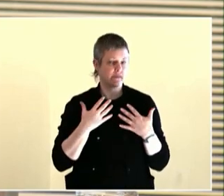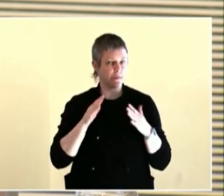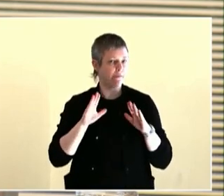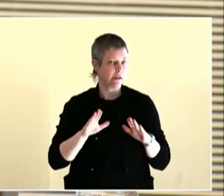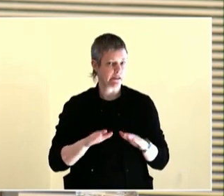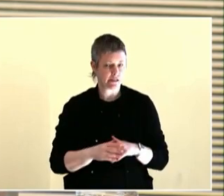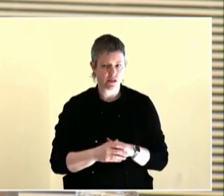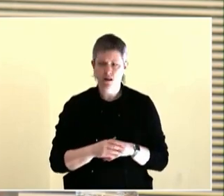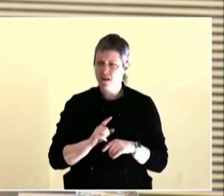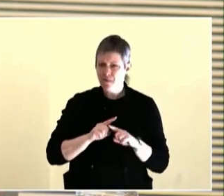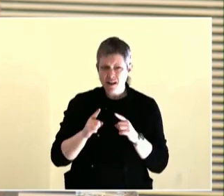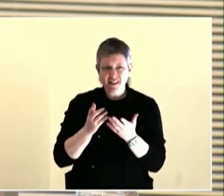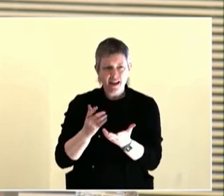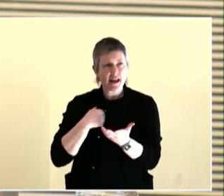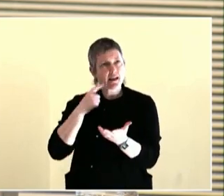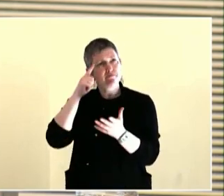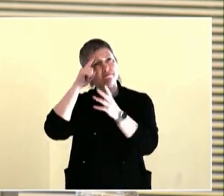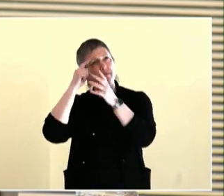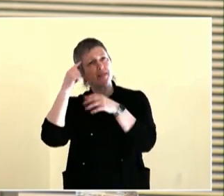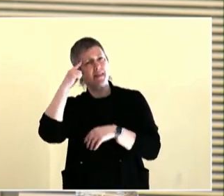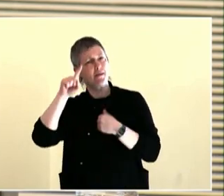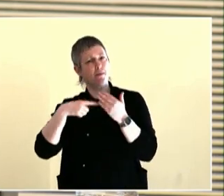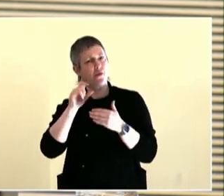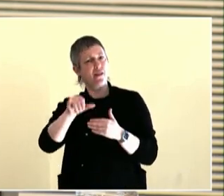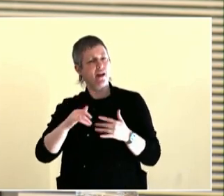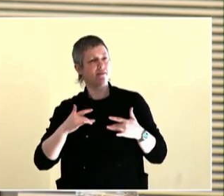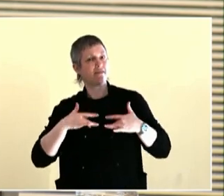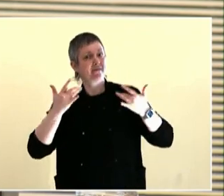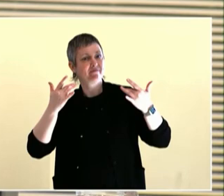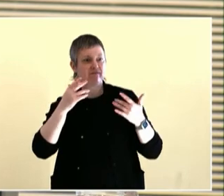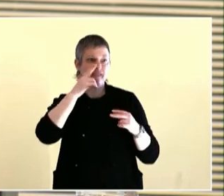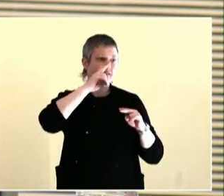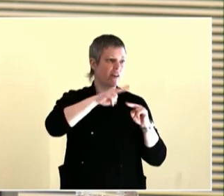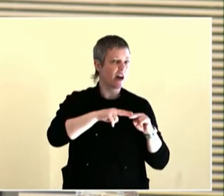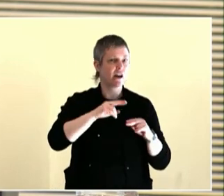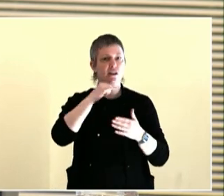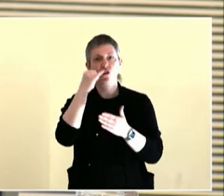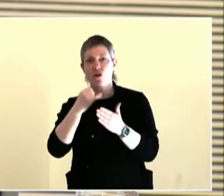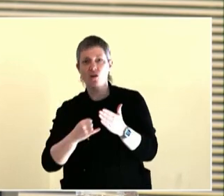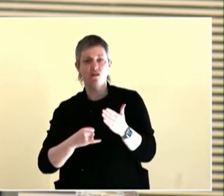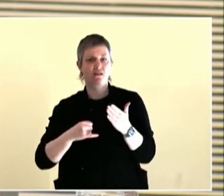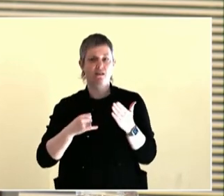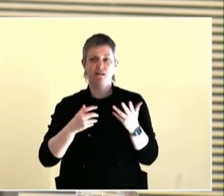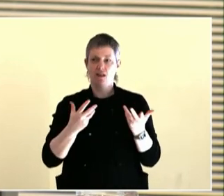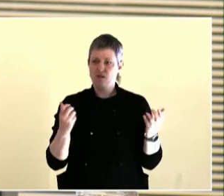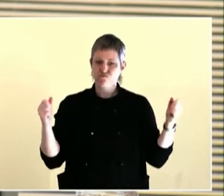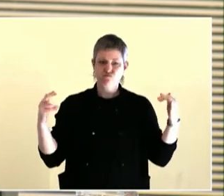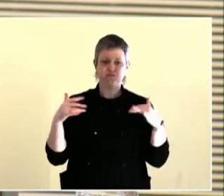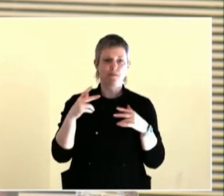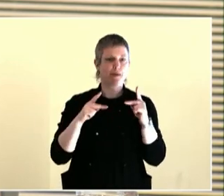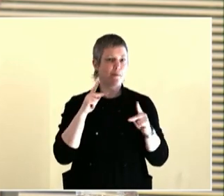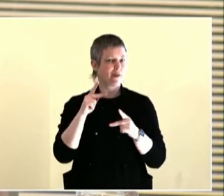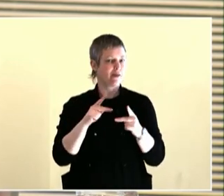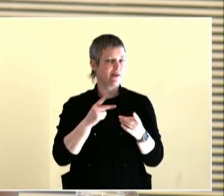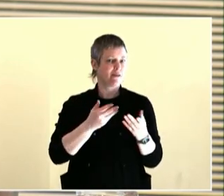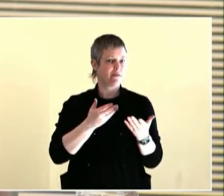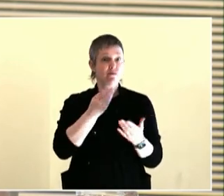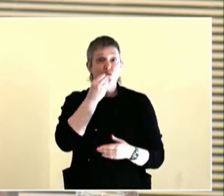and law-making. Communities already have the skills.